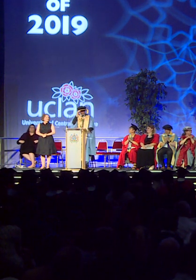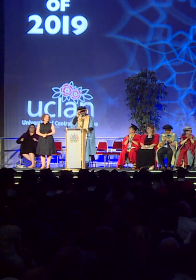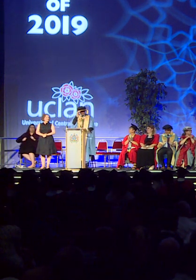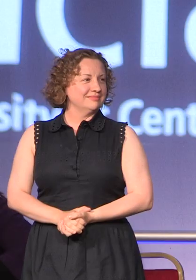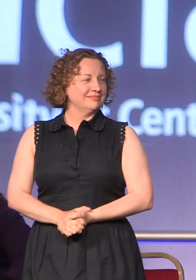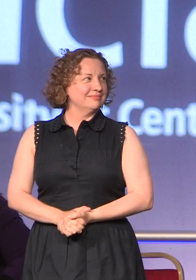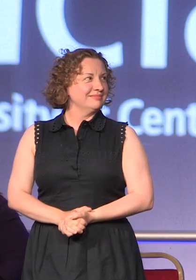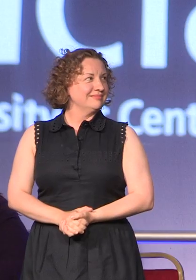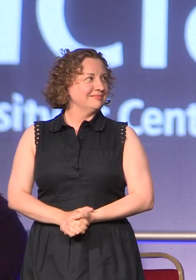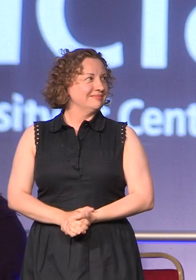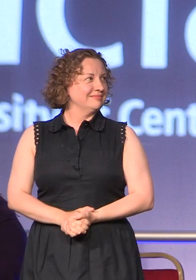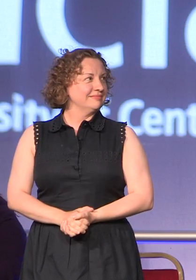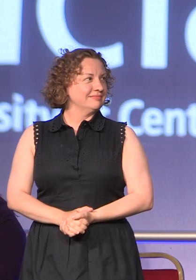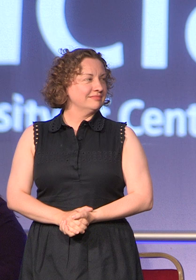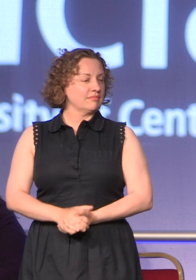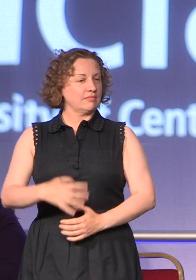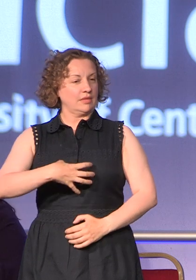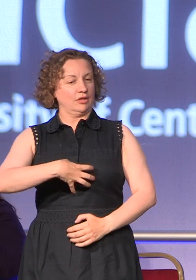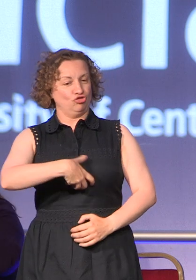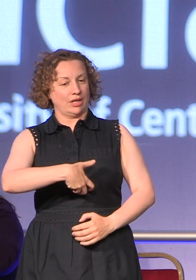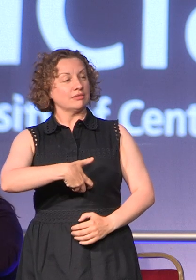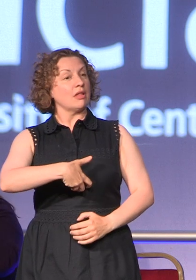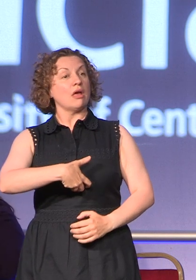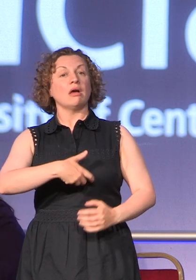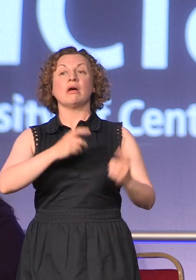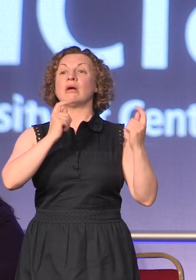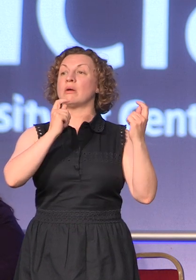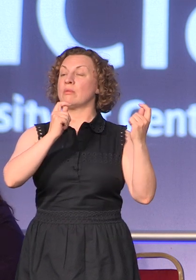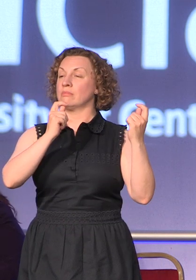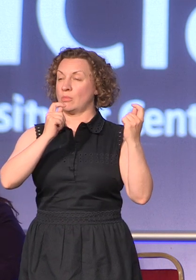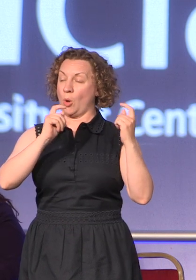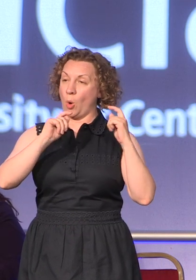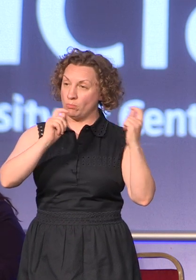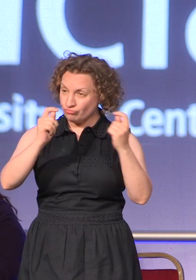Chancellor that concludes the presentation of awards from the School